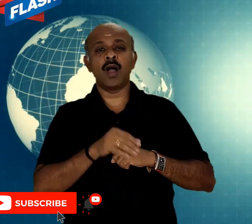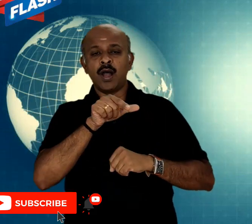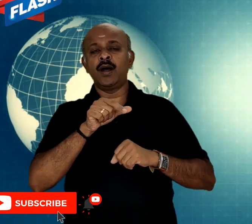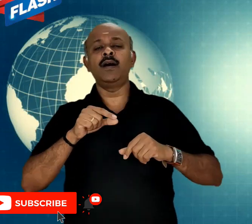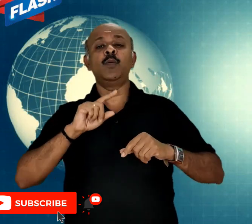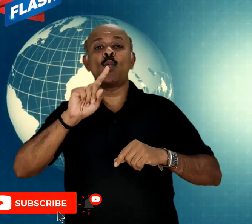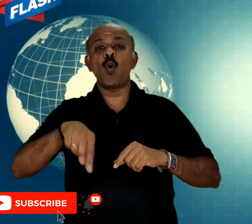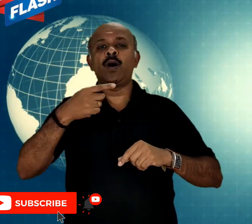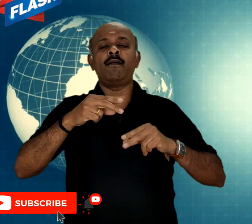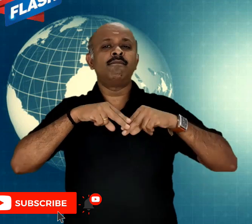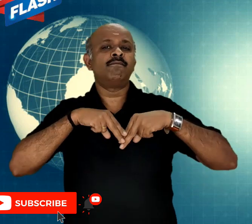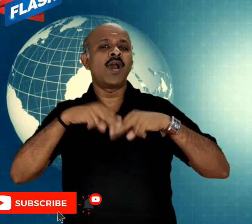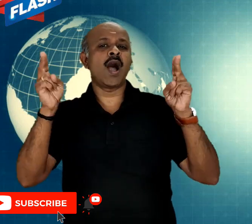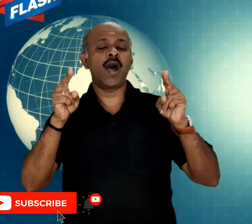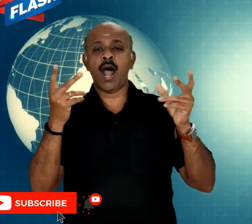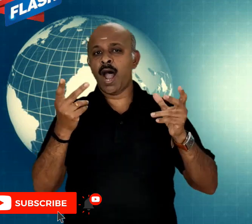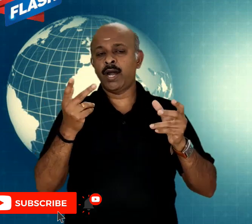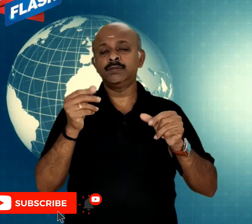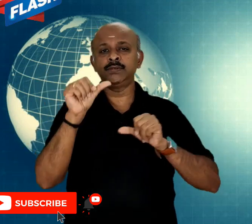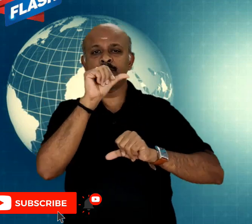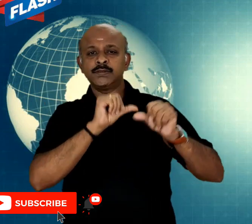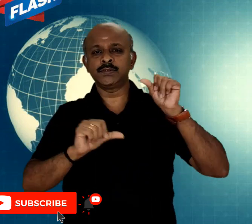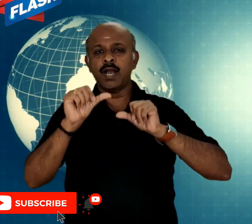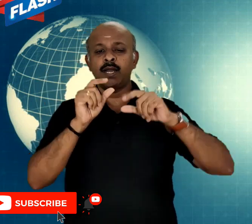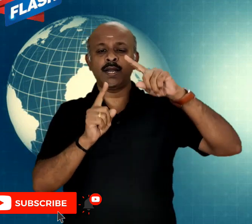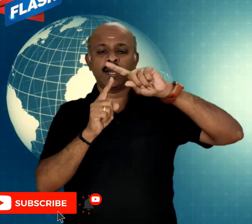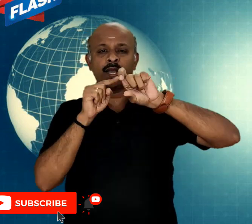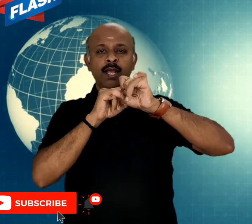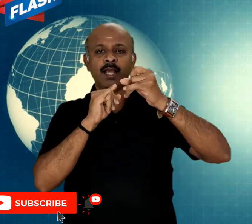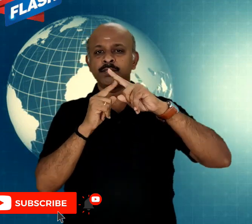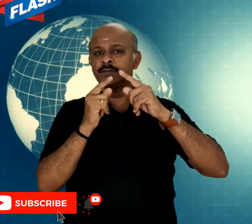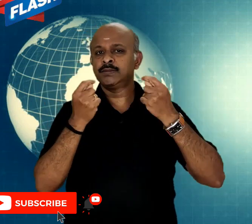the final trials for the vaccine has started today and for tommorow aswell